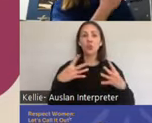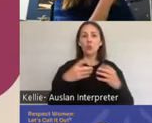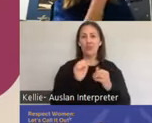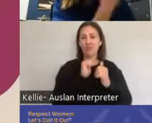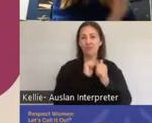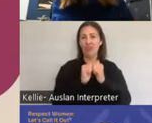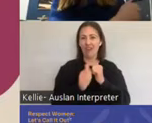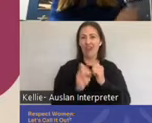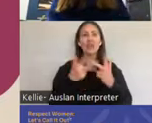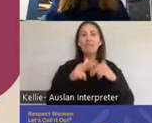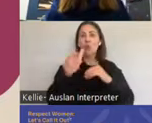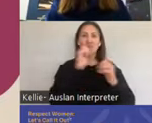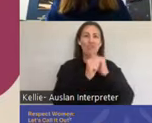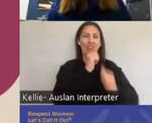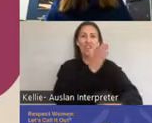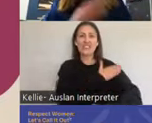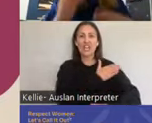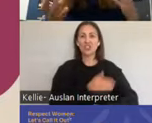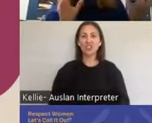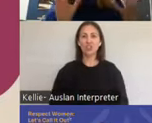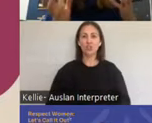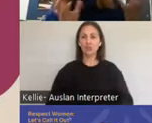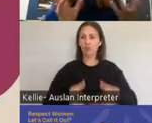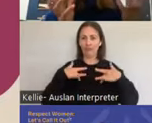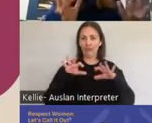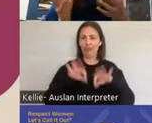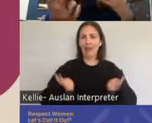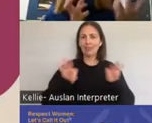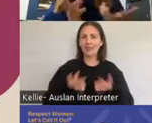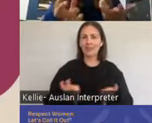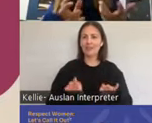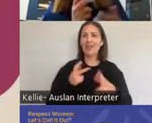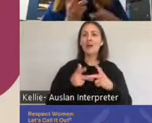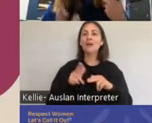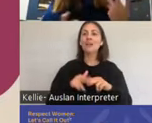bit of a, you know, a hit on the shoulder. So that really context of where you are and